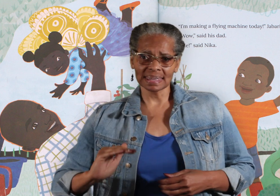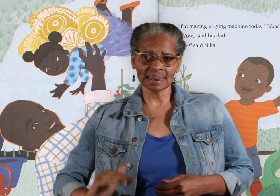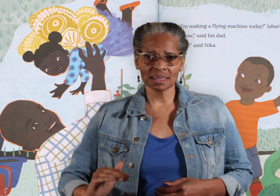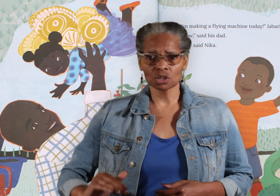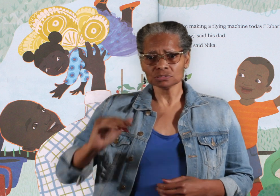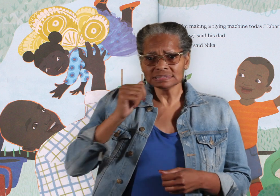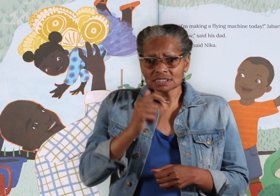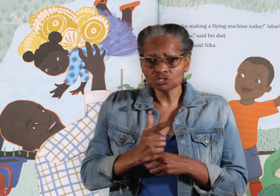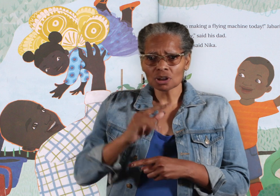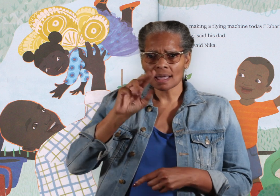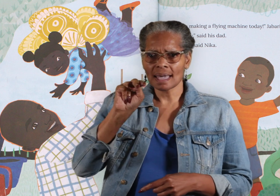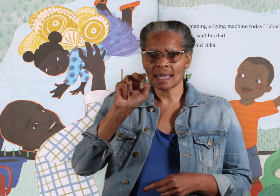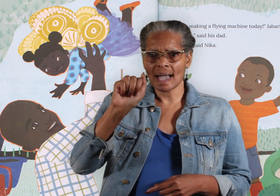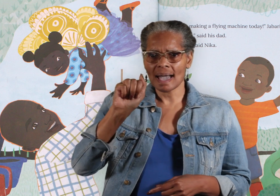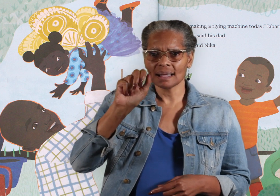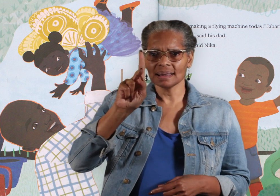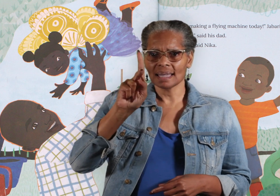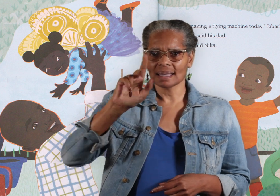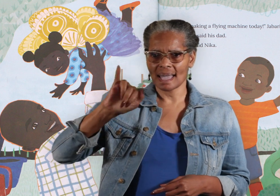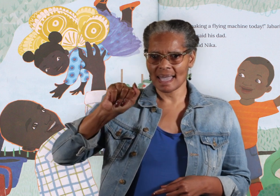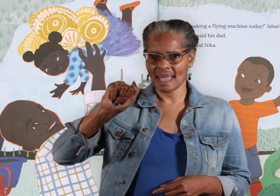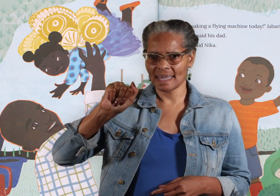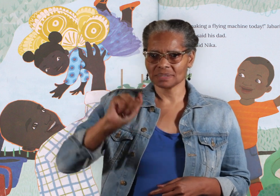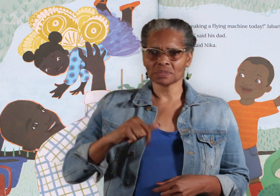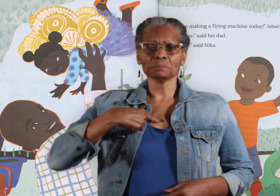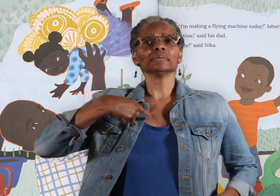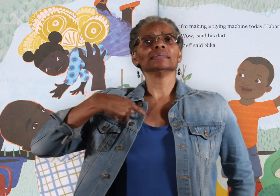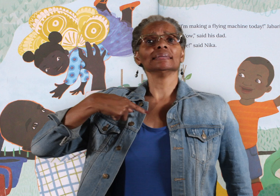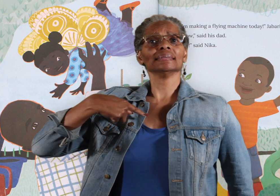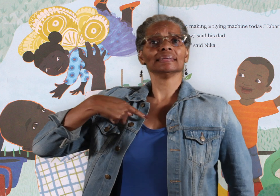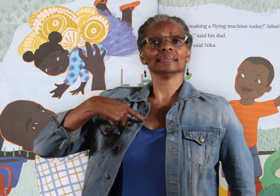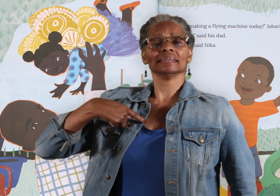"Me," said Nika.